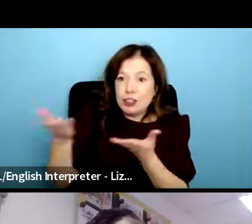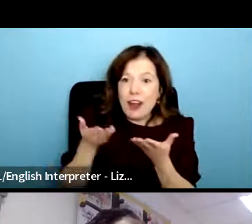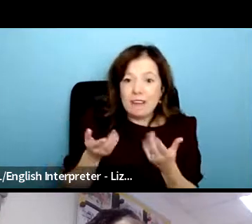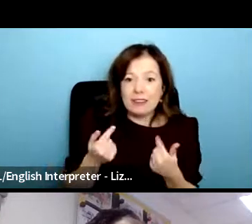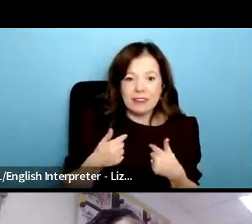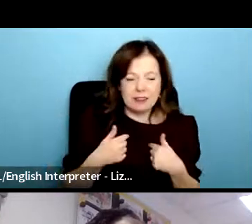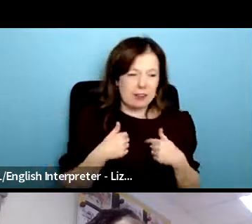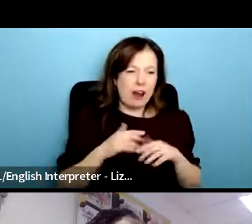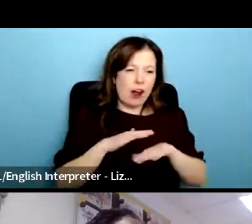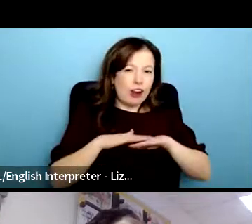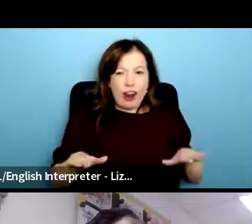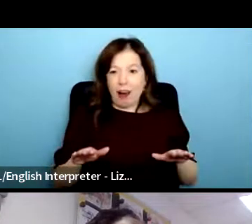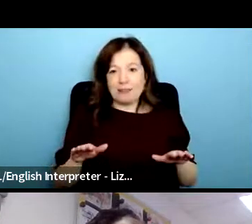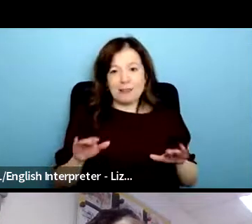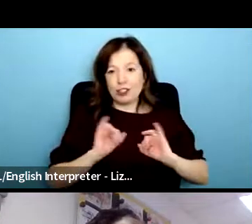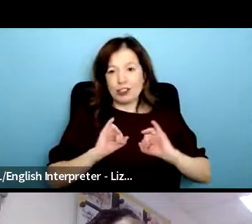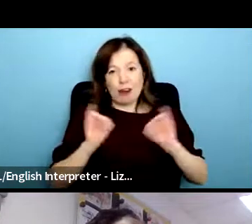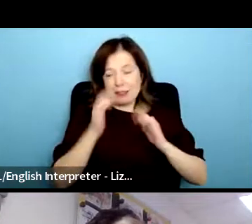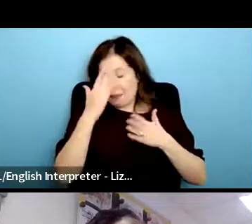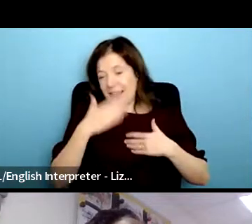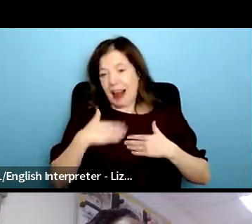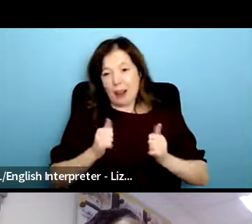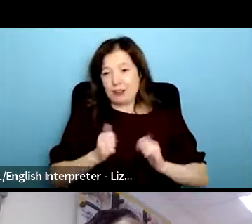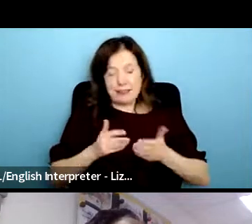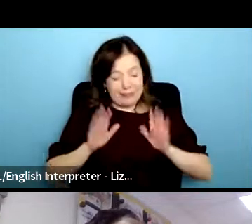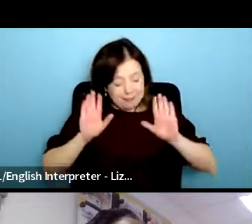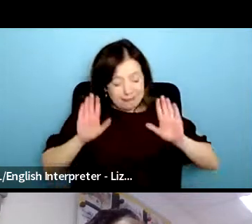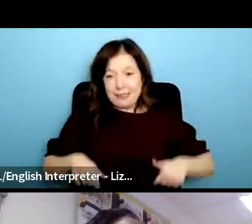mental health service we can't offer that we don't have the skills to be able to offer that but we're